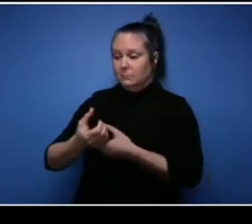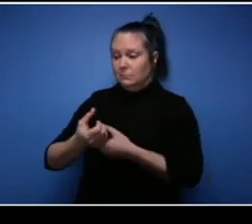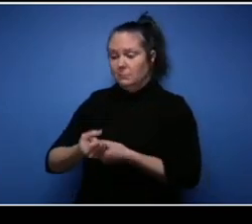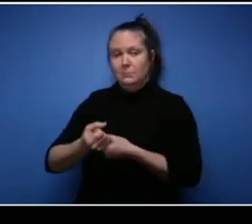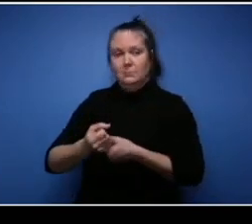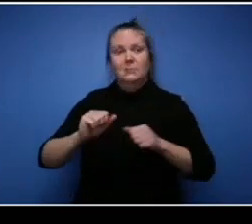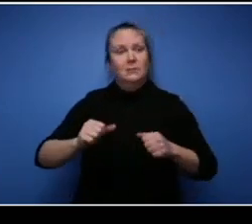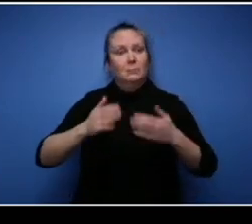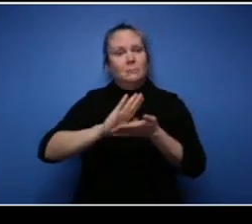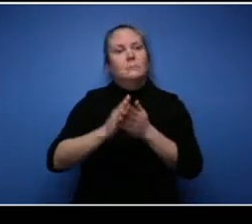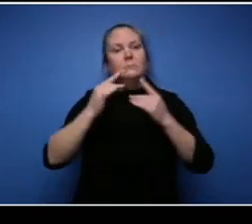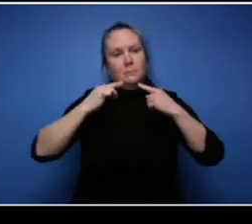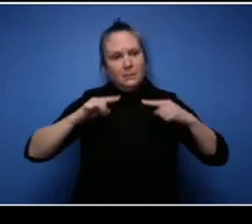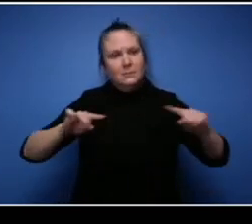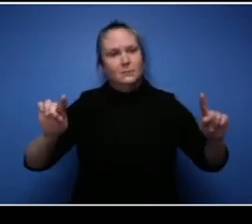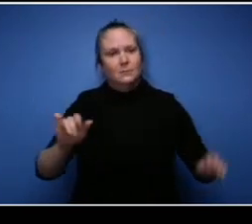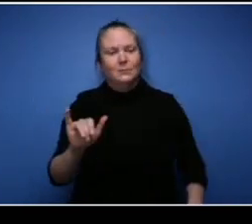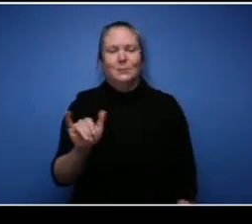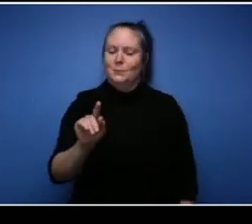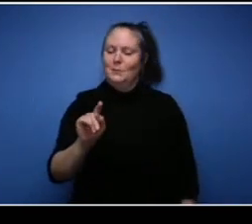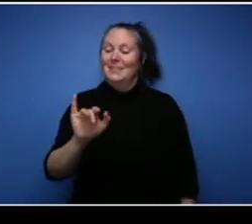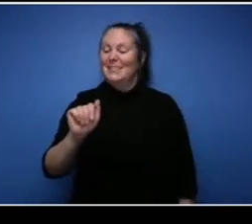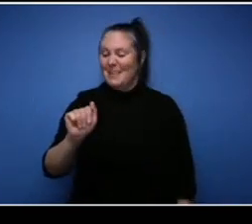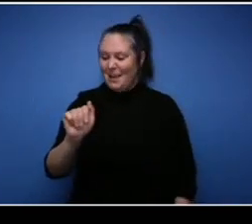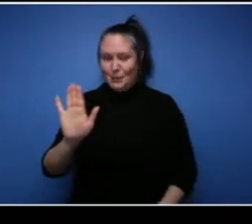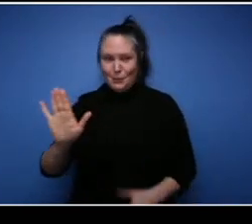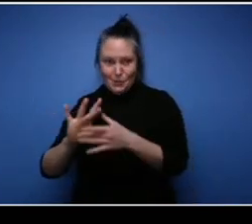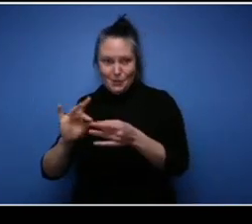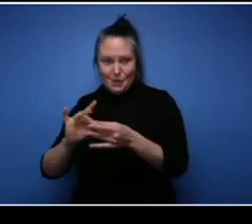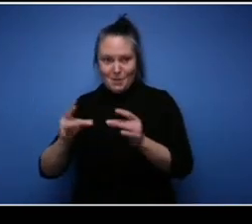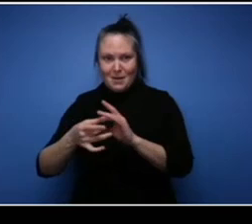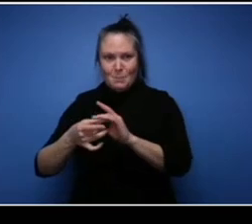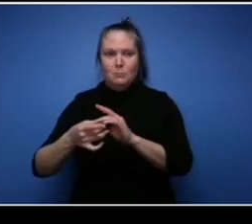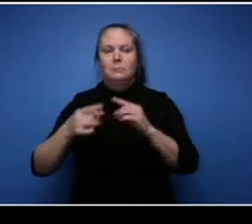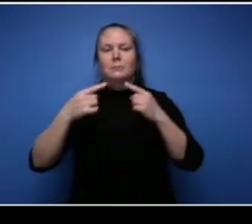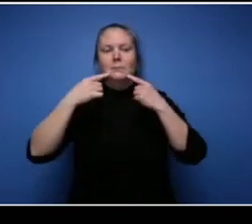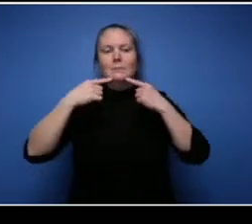how to market effectively I made a lot of mistakes uh in the beginning you know looking